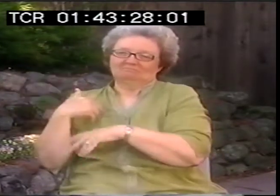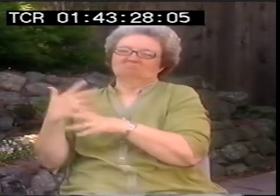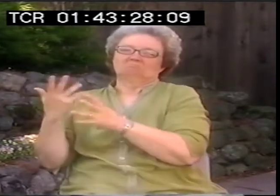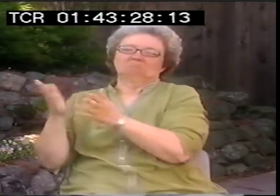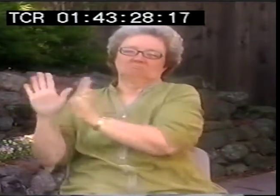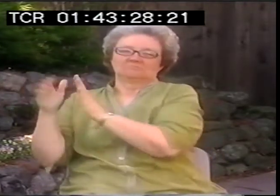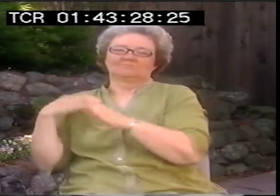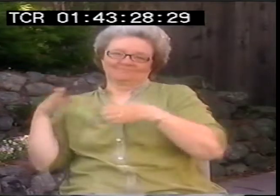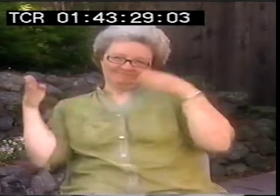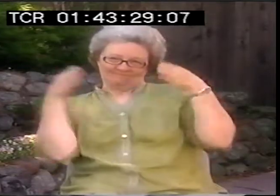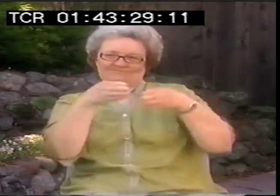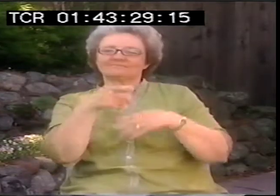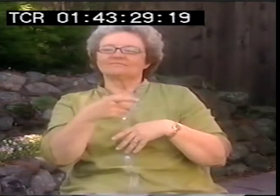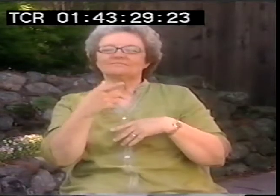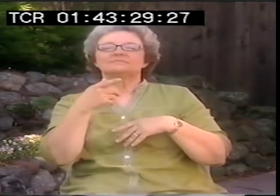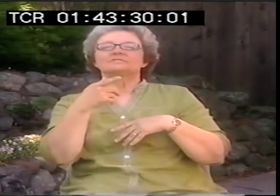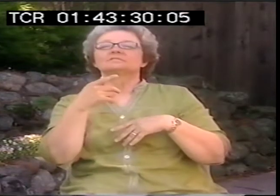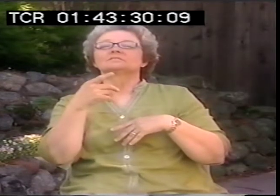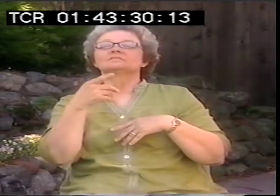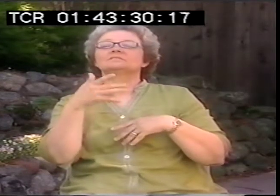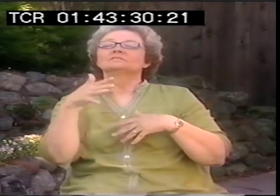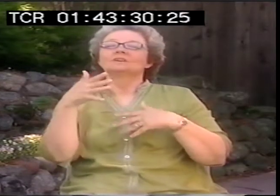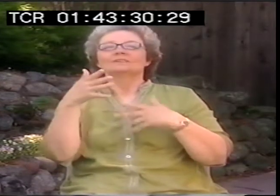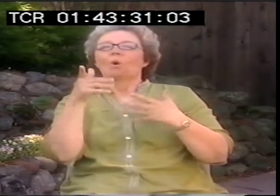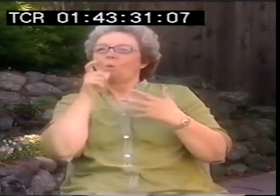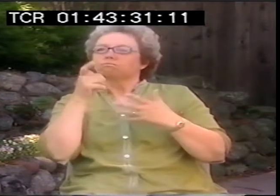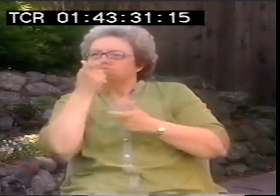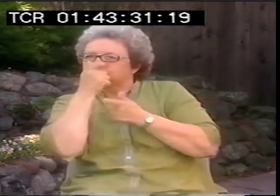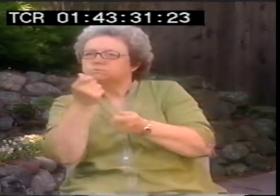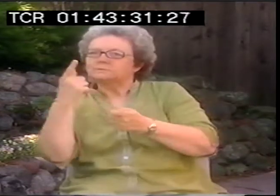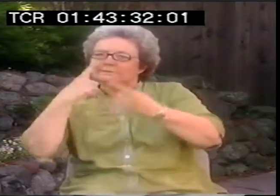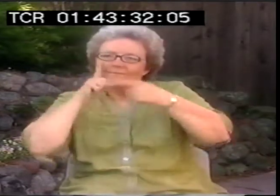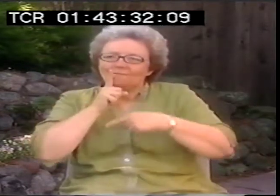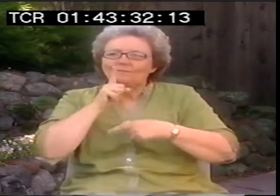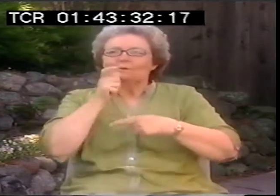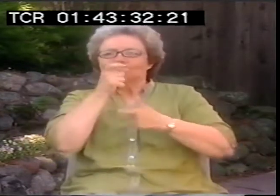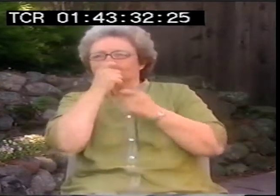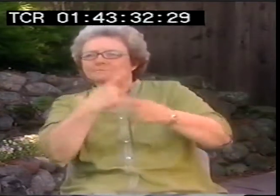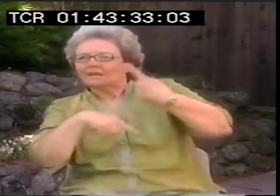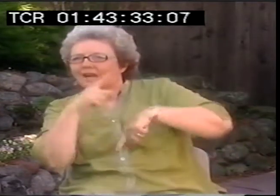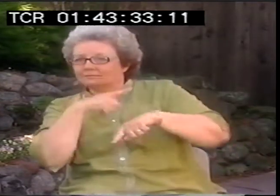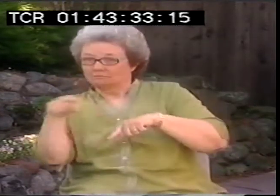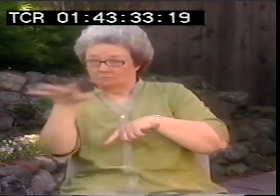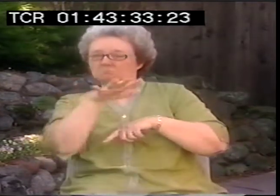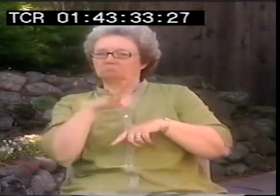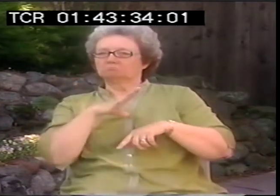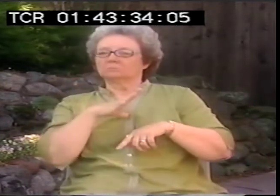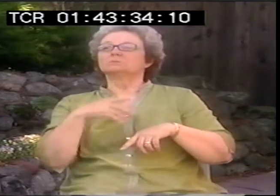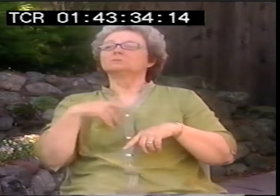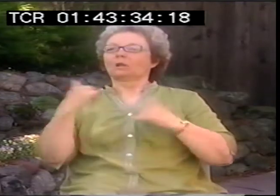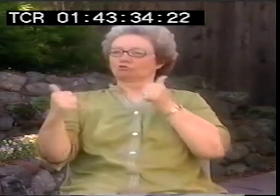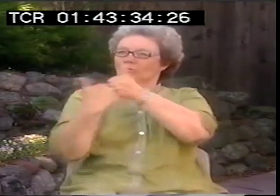My primary focus when I do it at all now is, people who are interested in learning sign language, or people who know it, or deaf people of course.